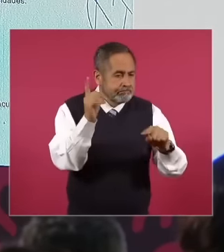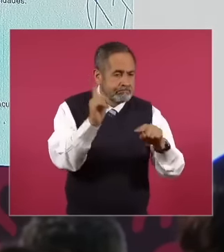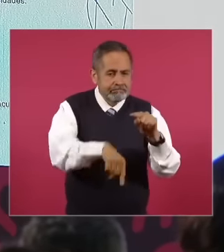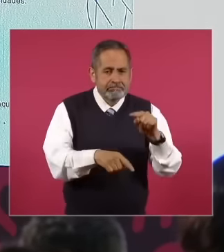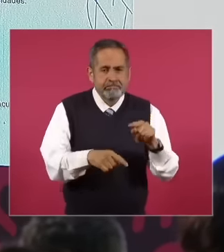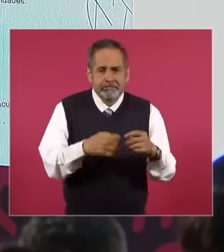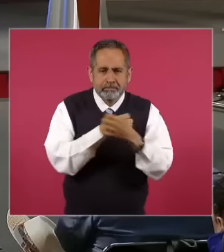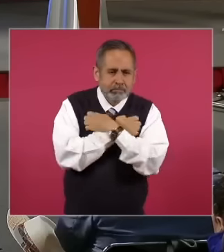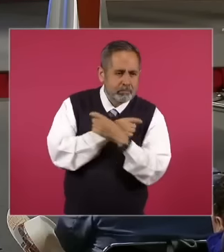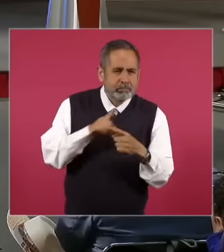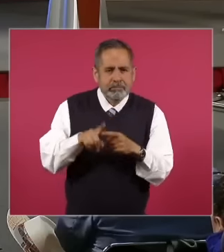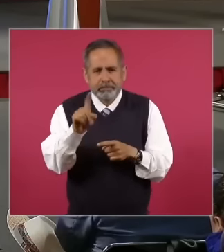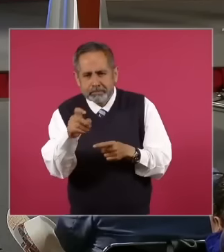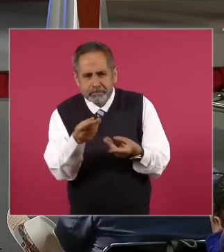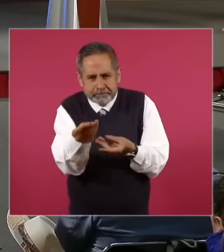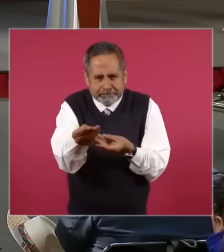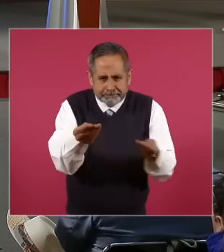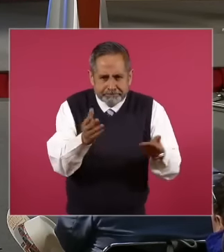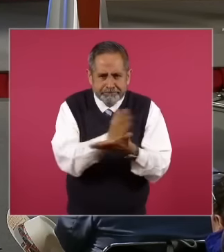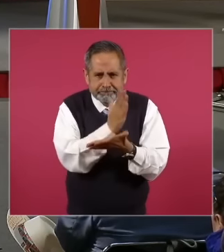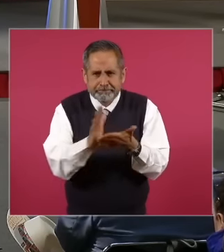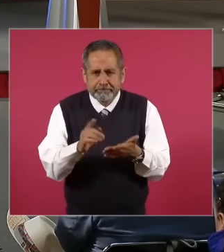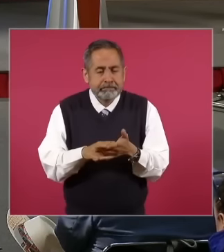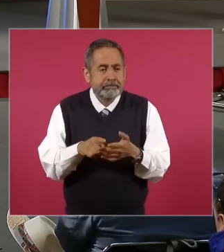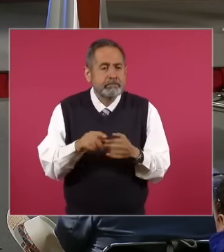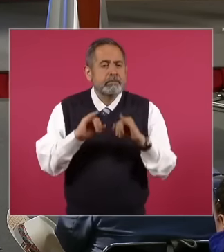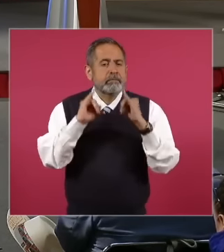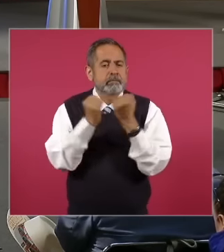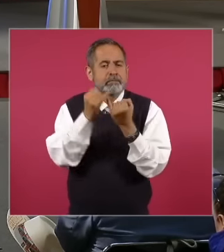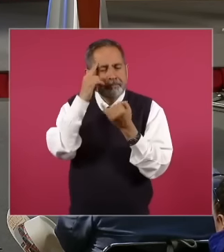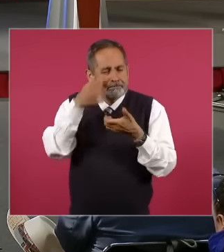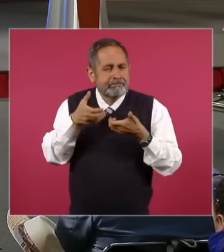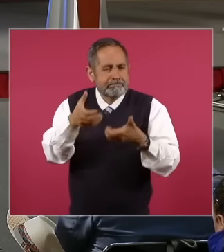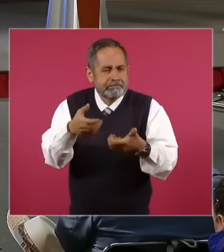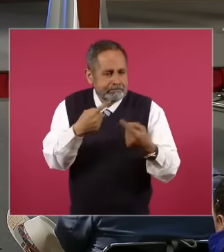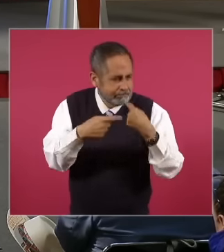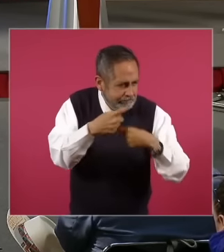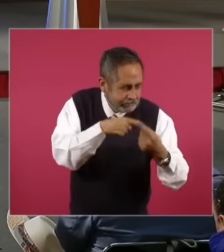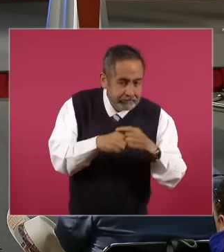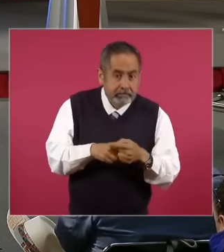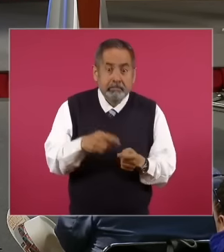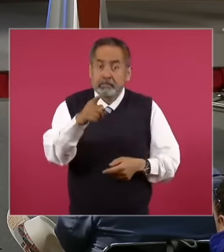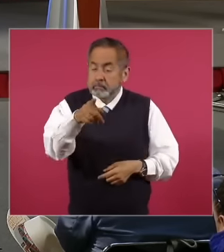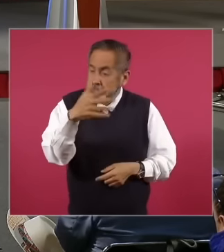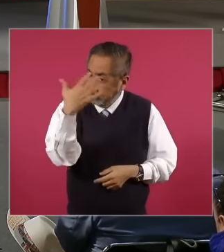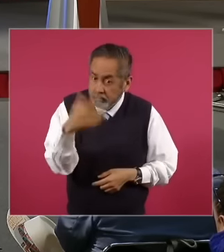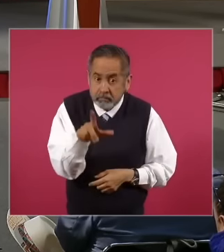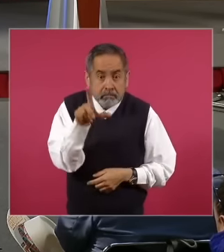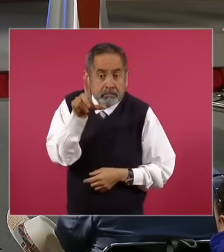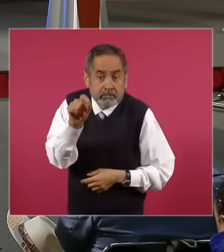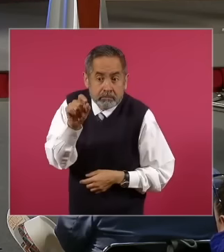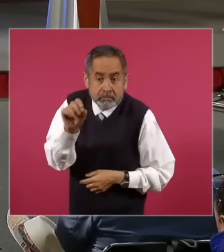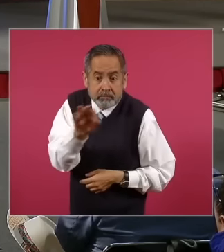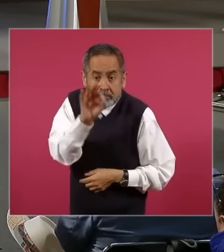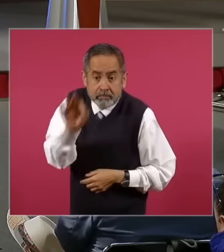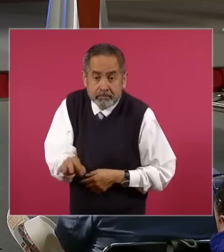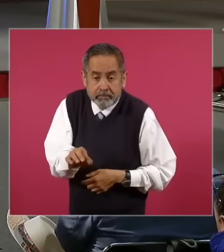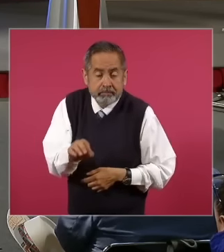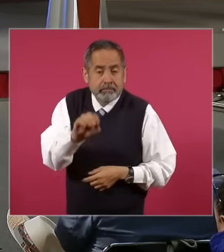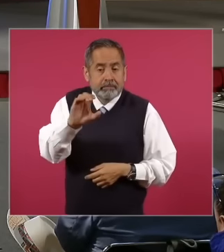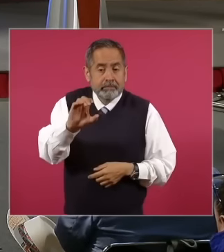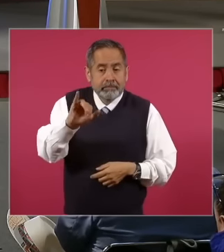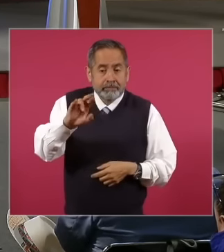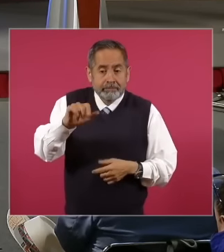water, the road board, 20% of the Civil Registries, the